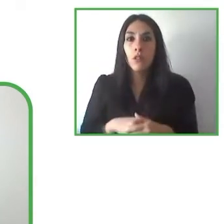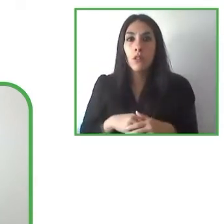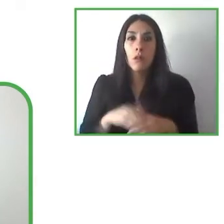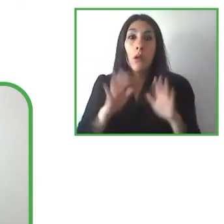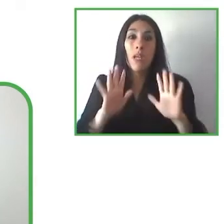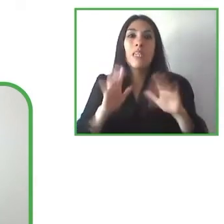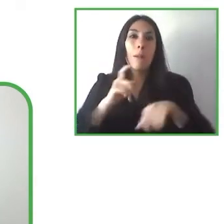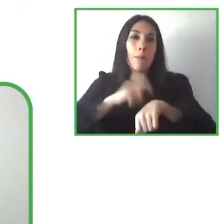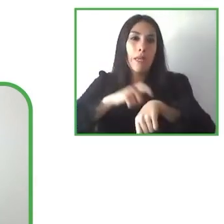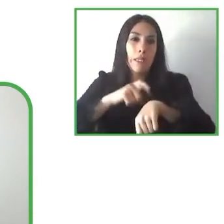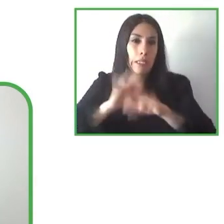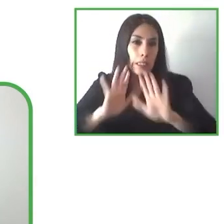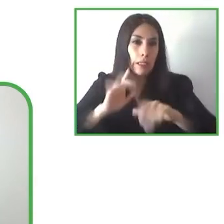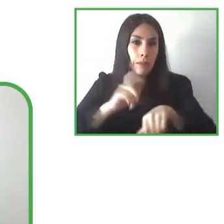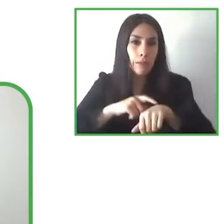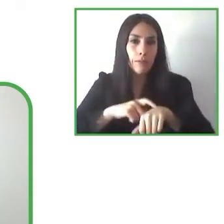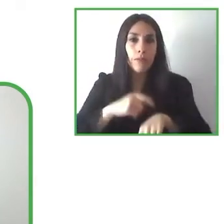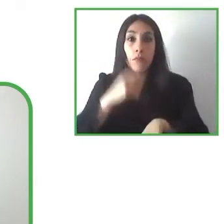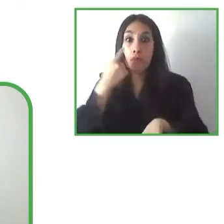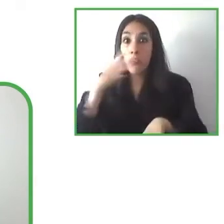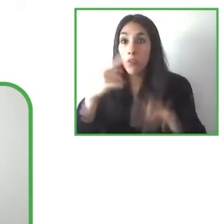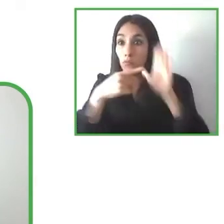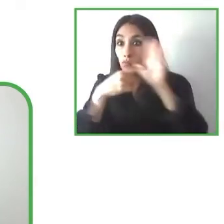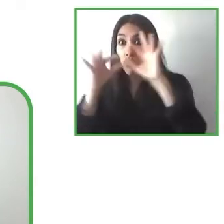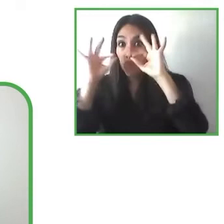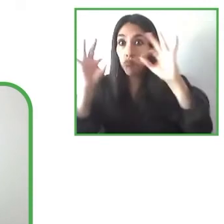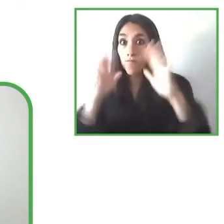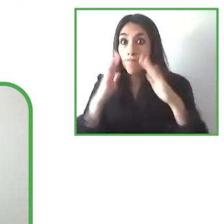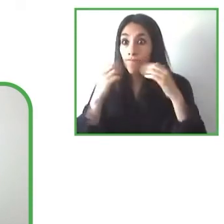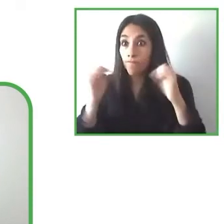some point so that it will be much more affordable for people with low